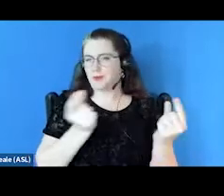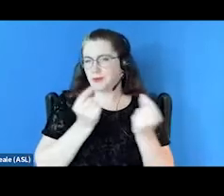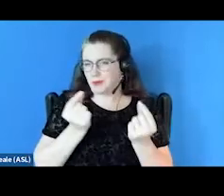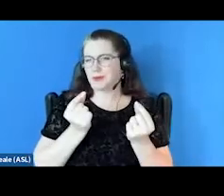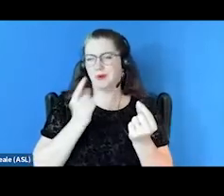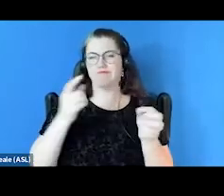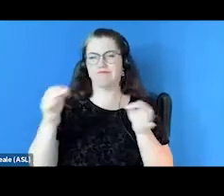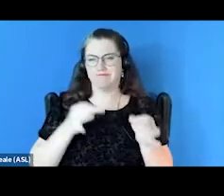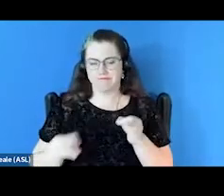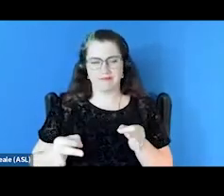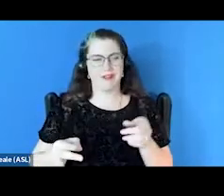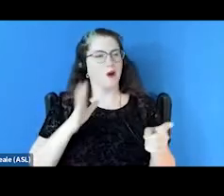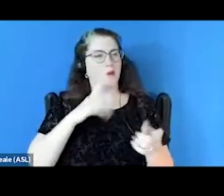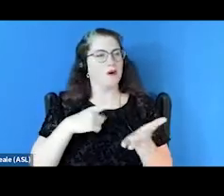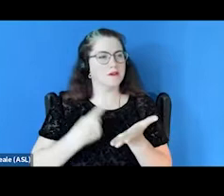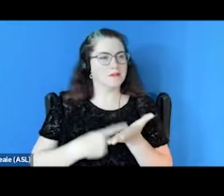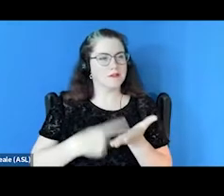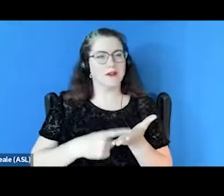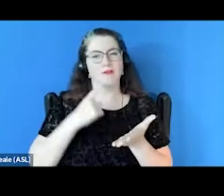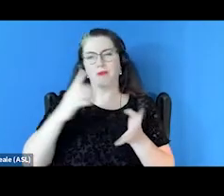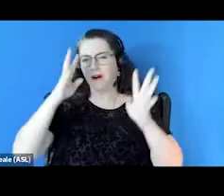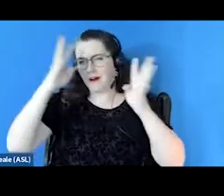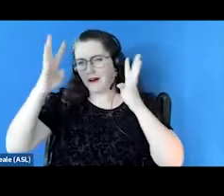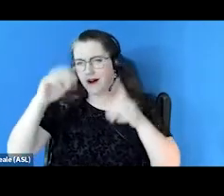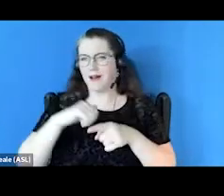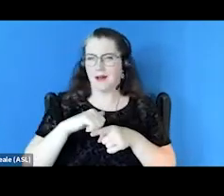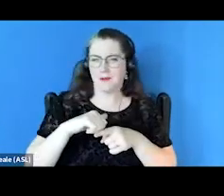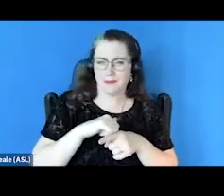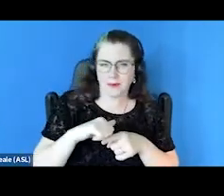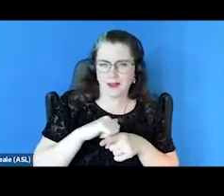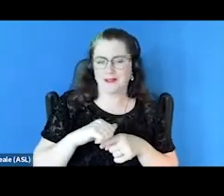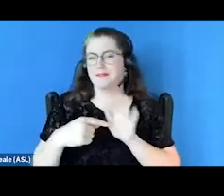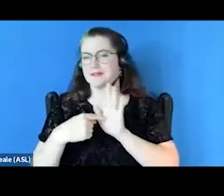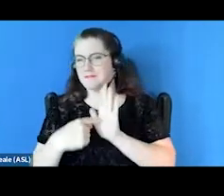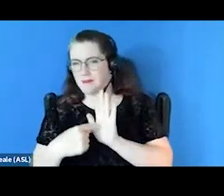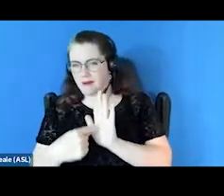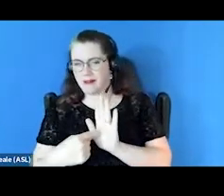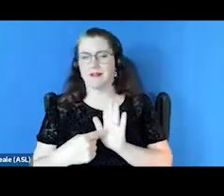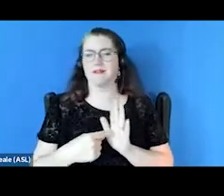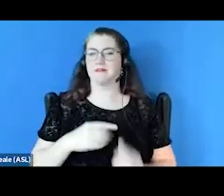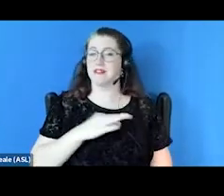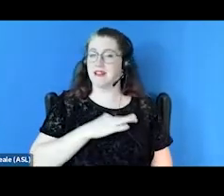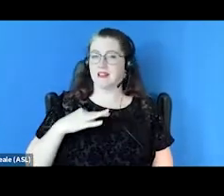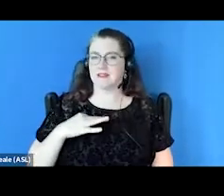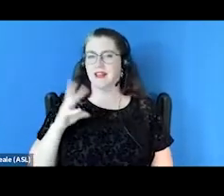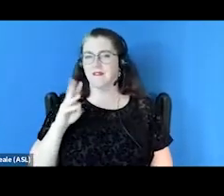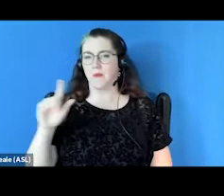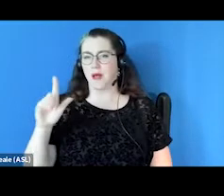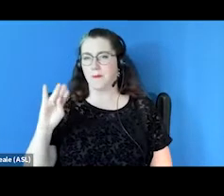And they'll talk through innovative practice models, talk about staff wellbeing and really provide at the end